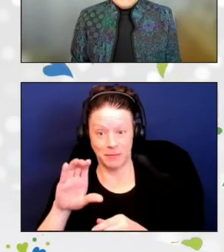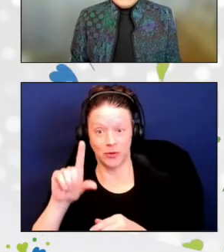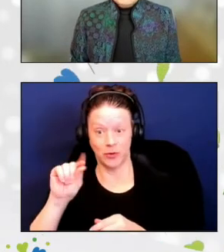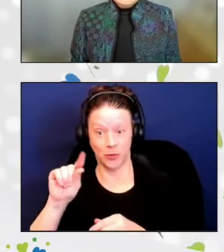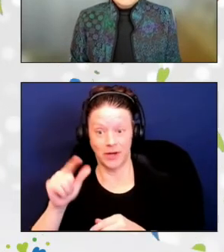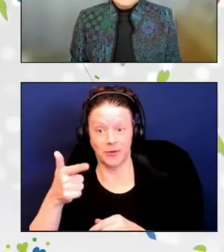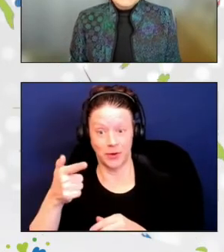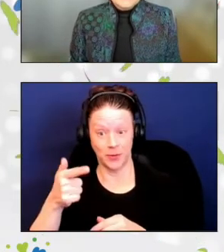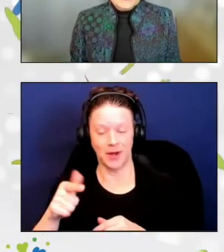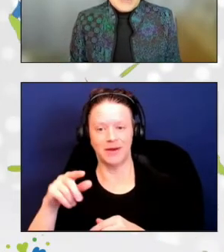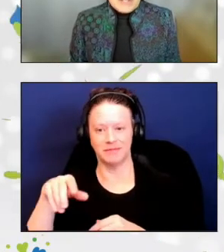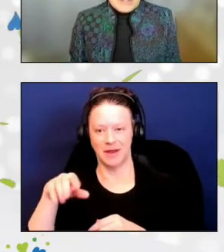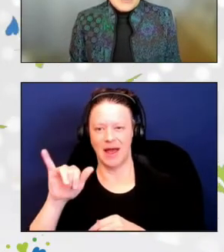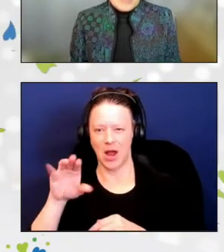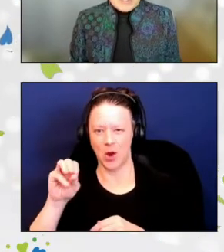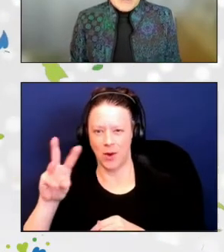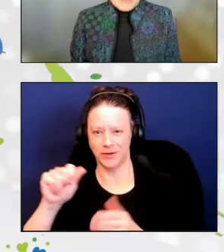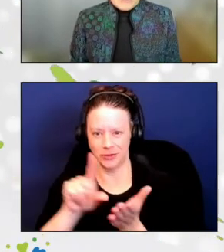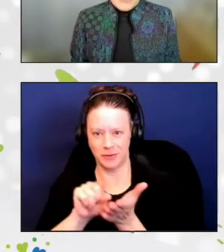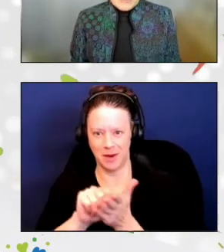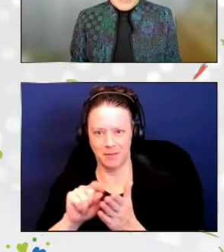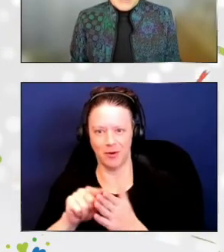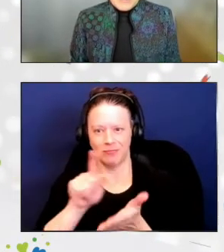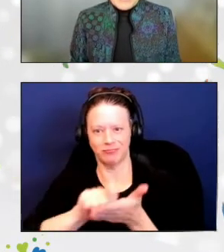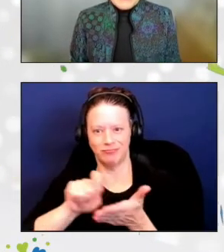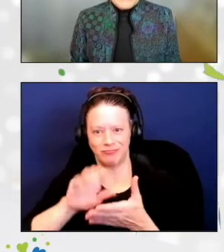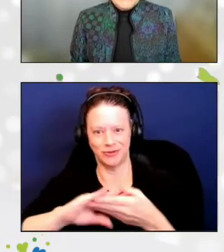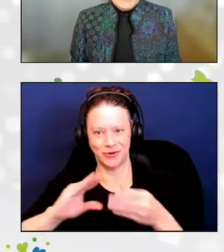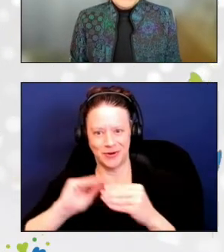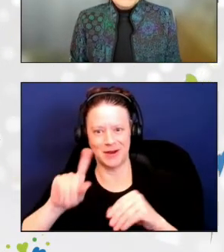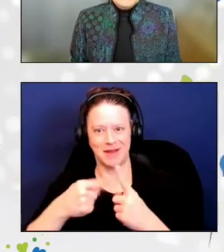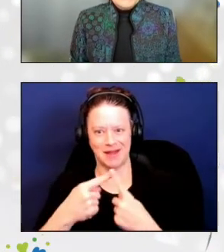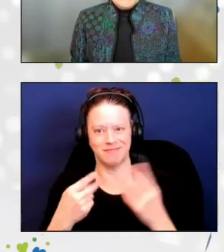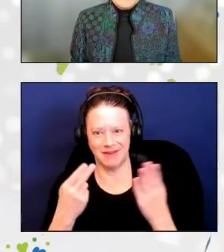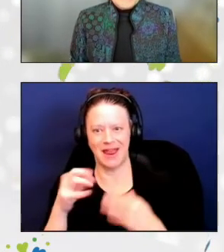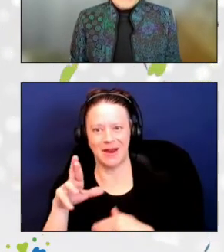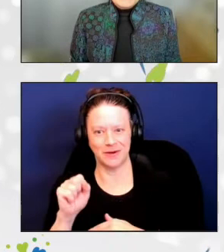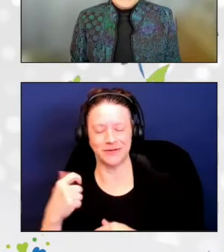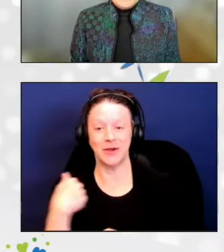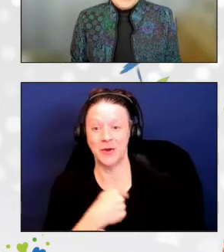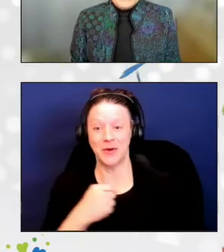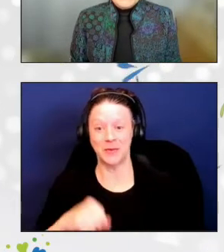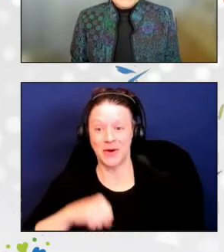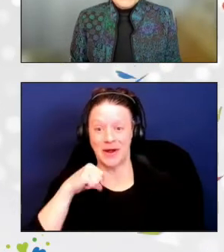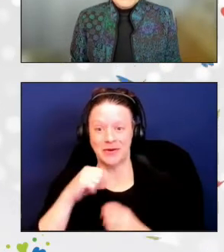ACL is thrilled to present this award to Harris. Please give him a round of applause.